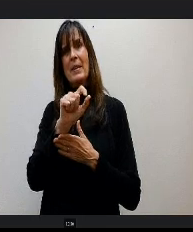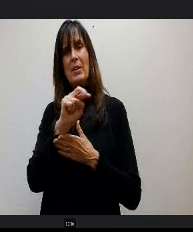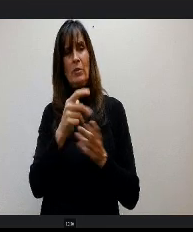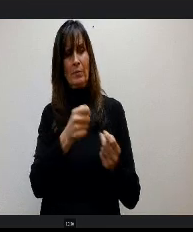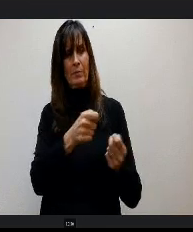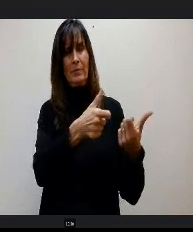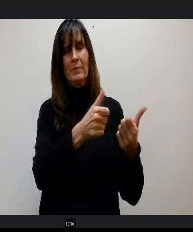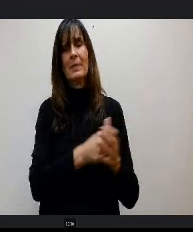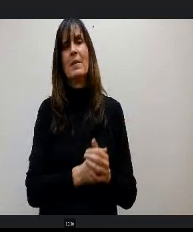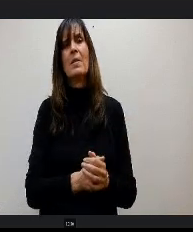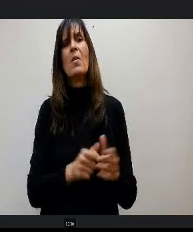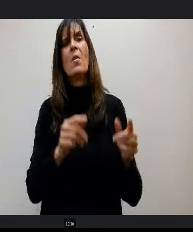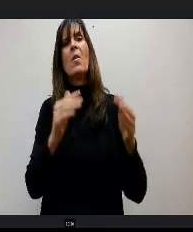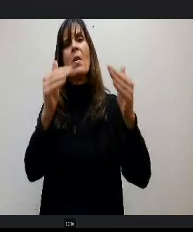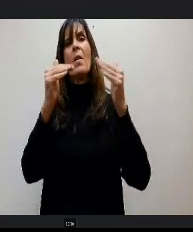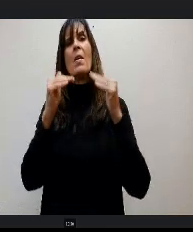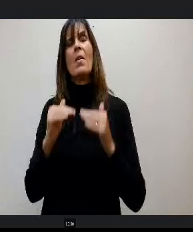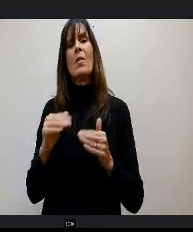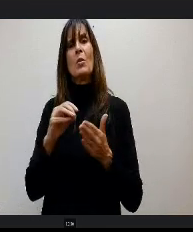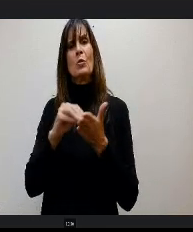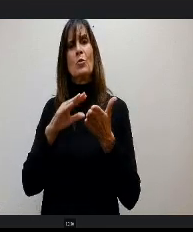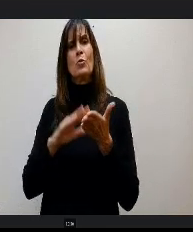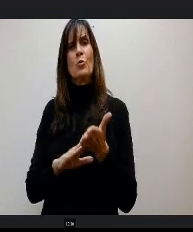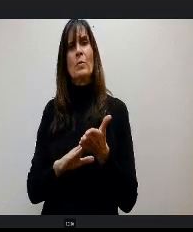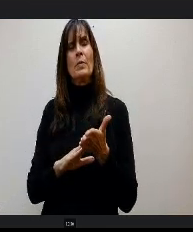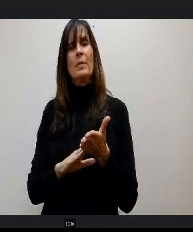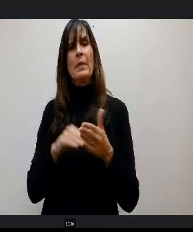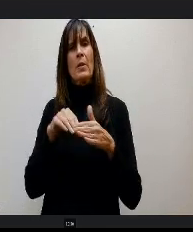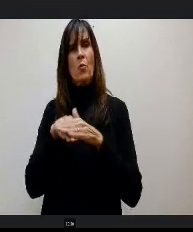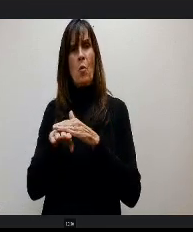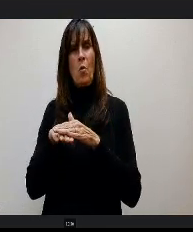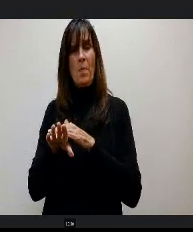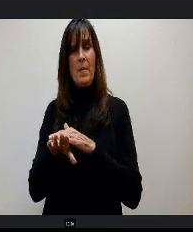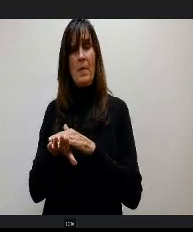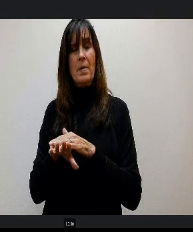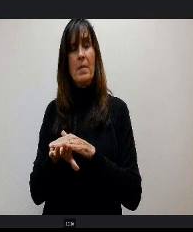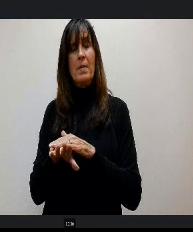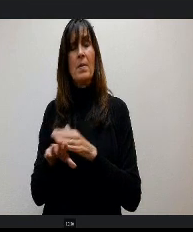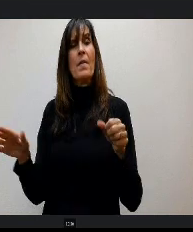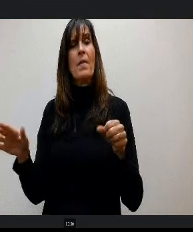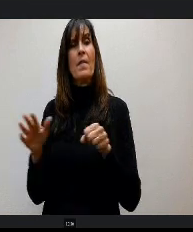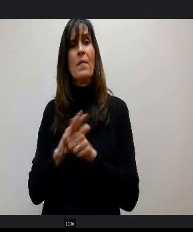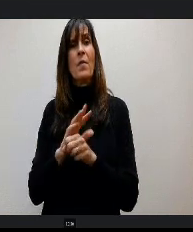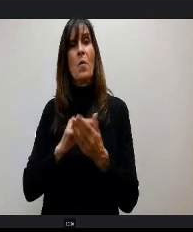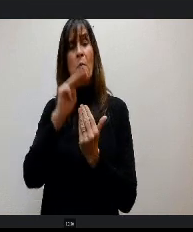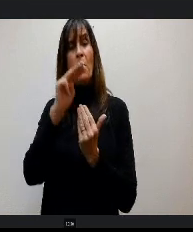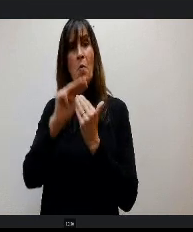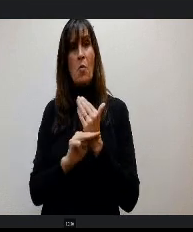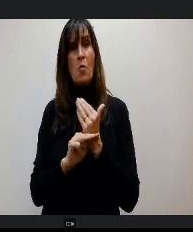This is another critical variable because our total program funding takes our per pupil revenue times how many